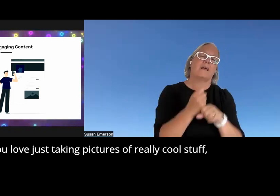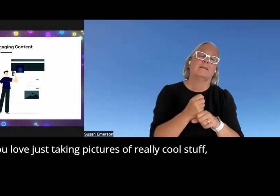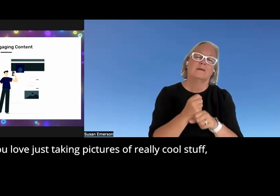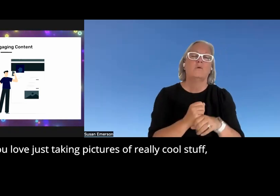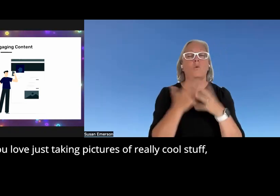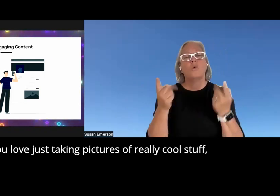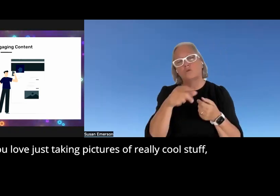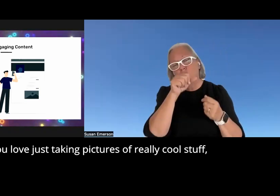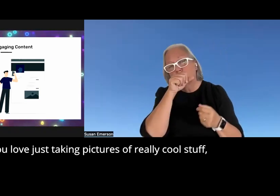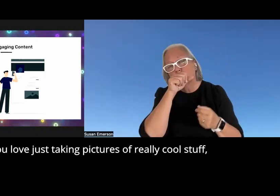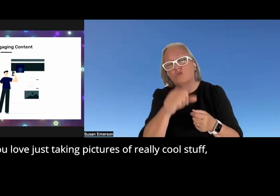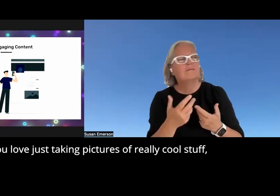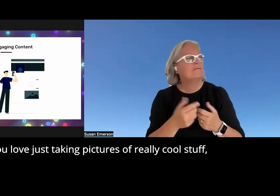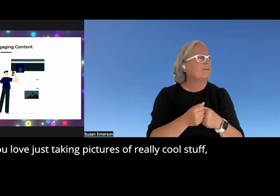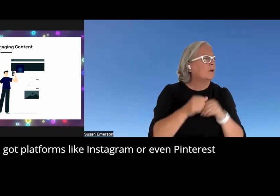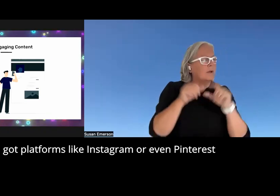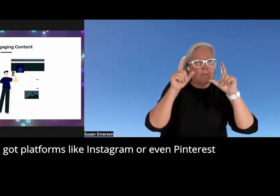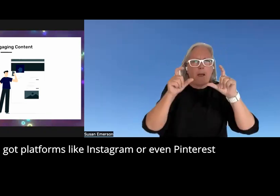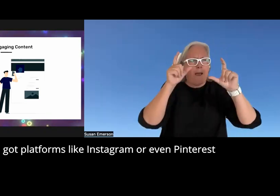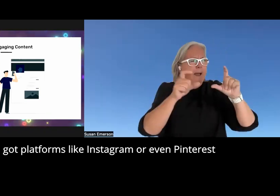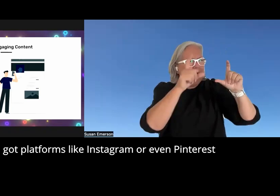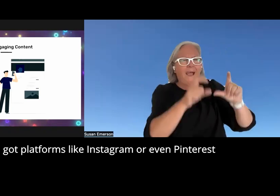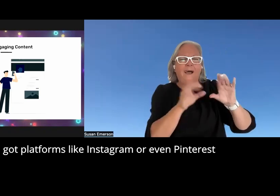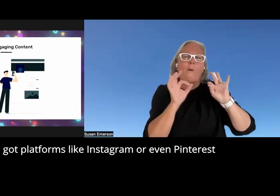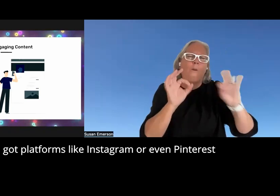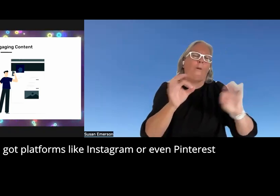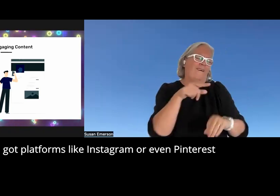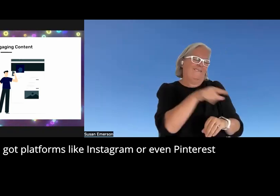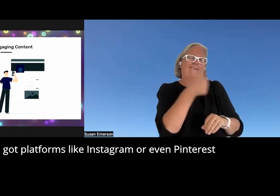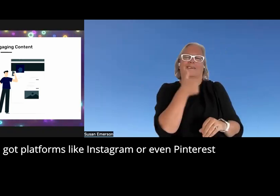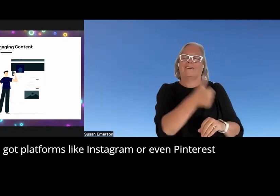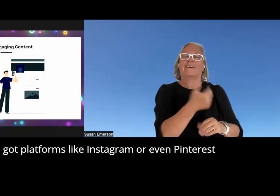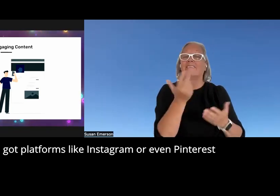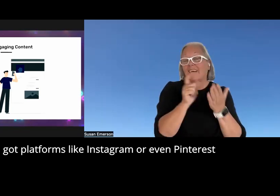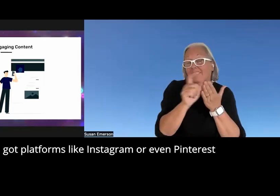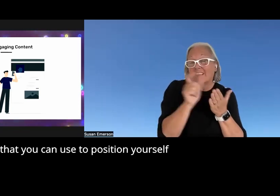taking pictures of really cool stuff again you got platforms like Instagram or even pest that